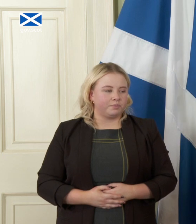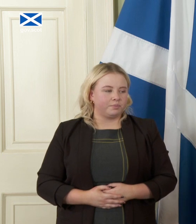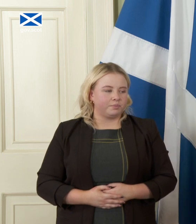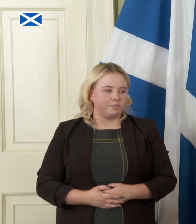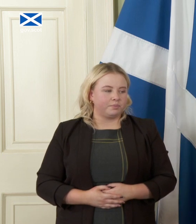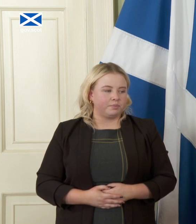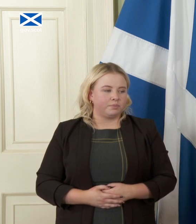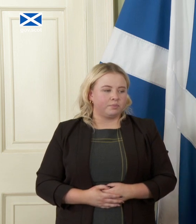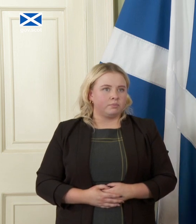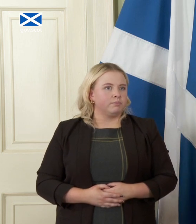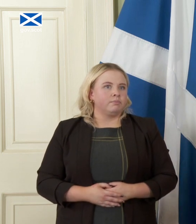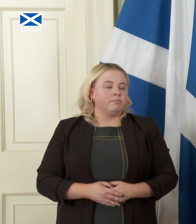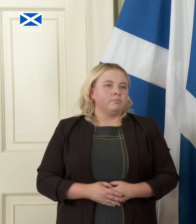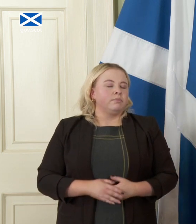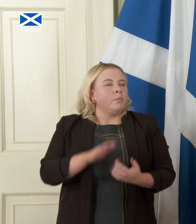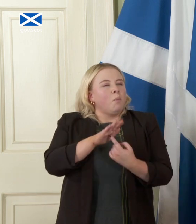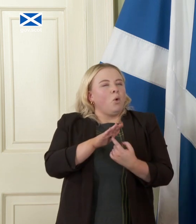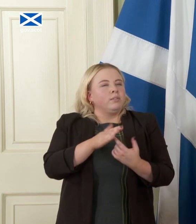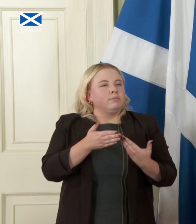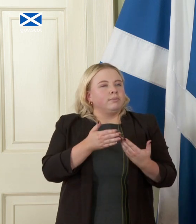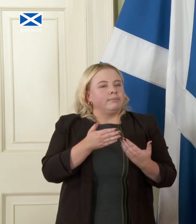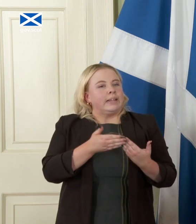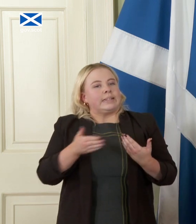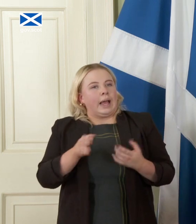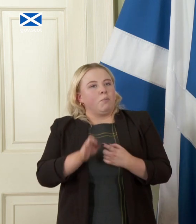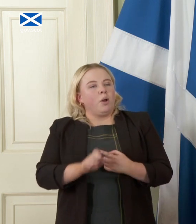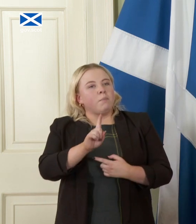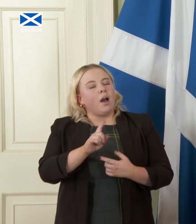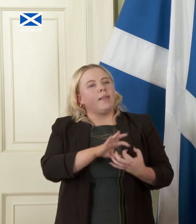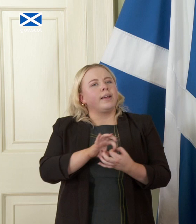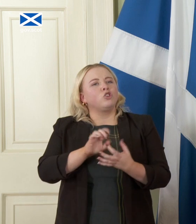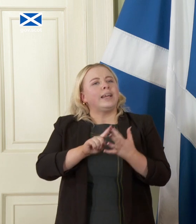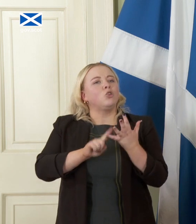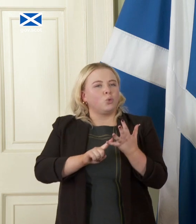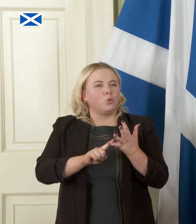an aside it's an important aside but I don't want to get sidetracked on the EU point where you know